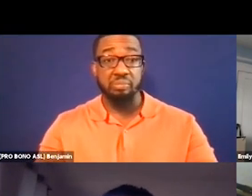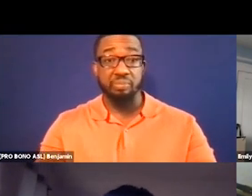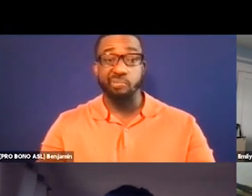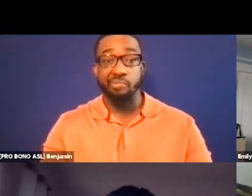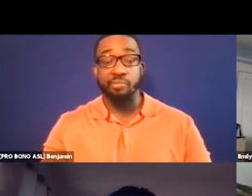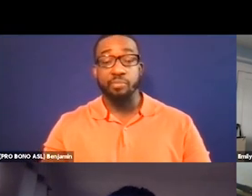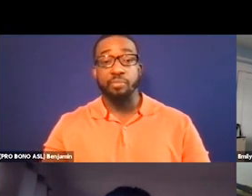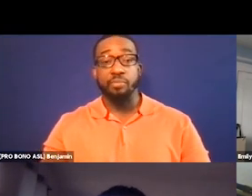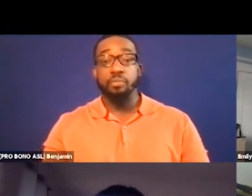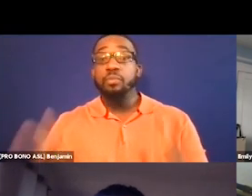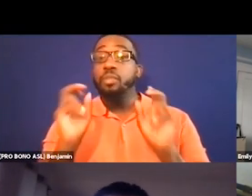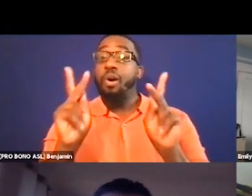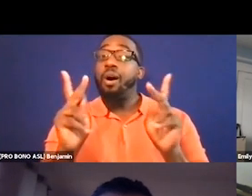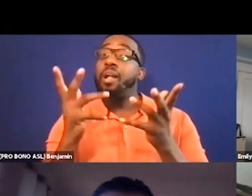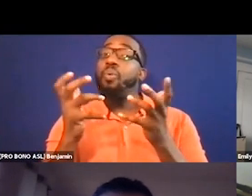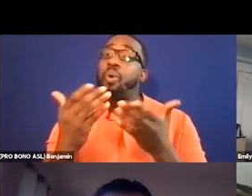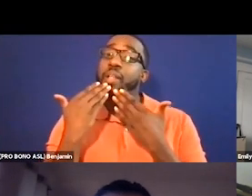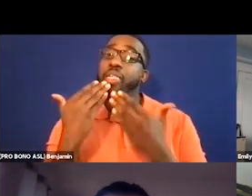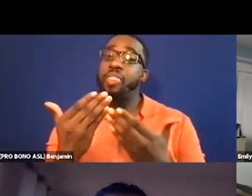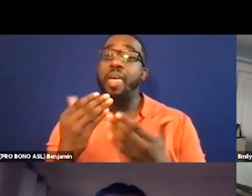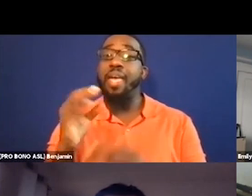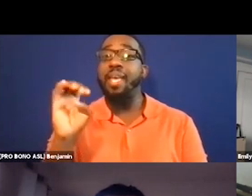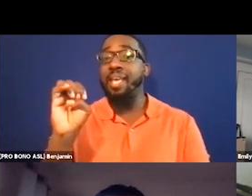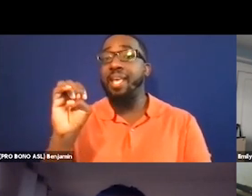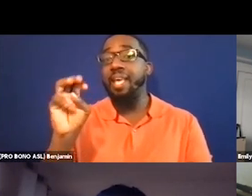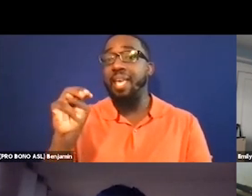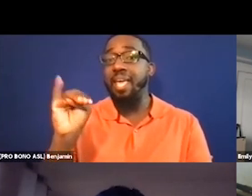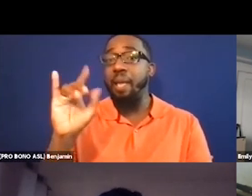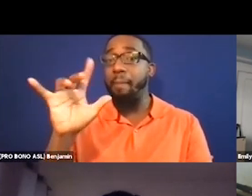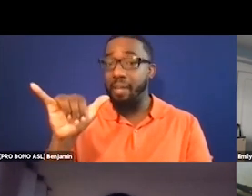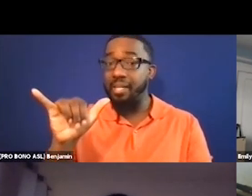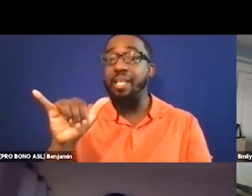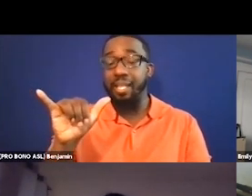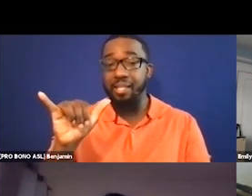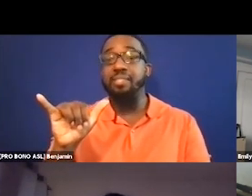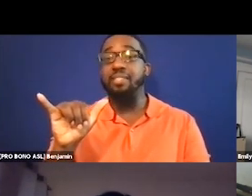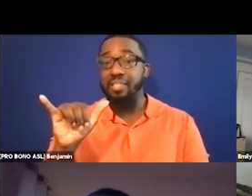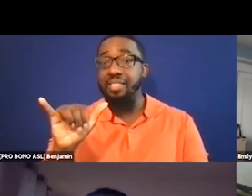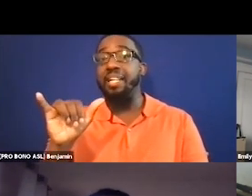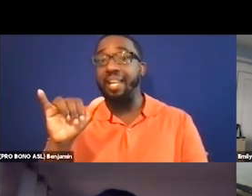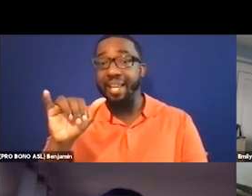Well, I want to just thank Emily and Thomas Reid for sharing their experiences. Thank you both.